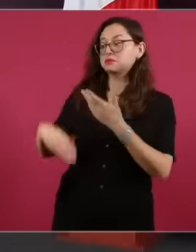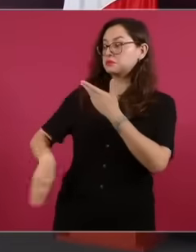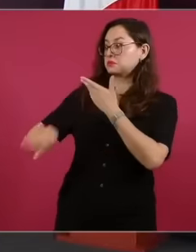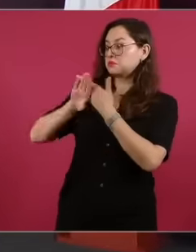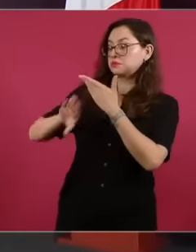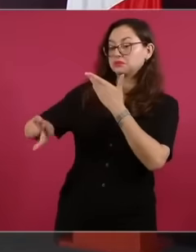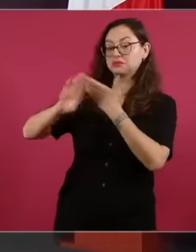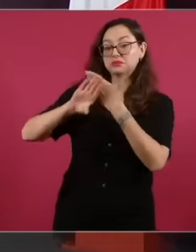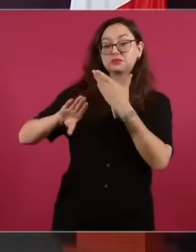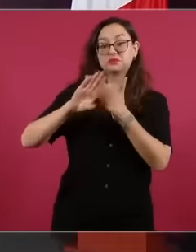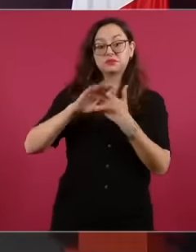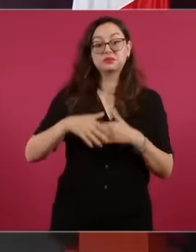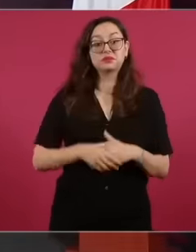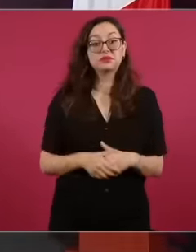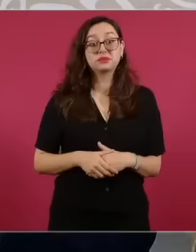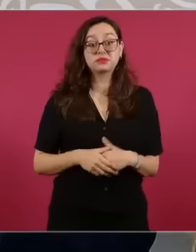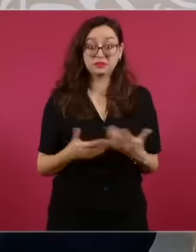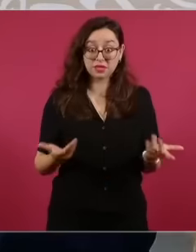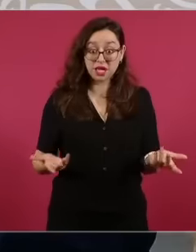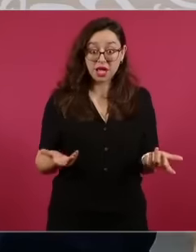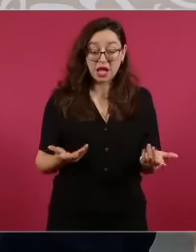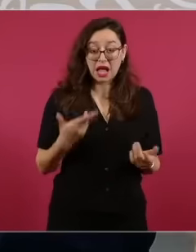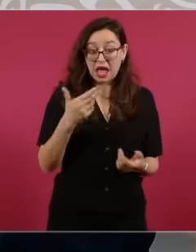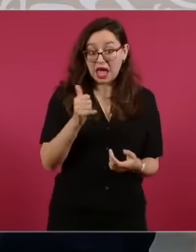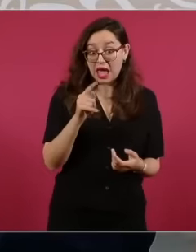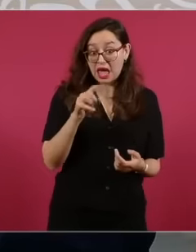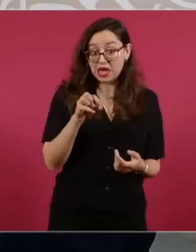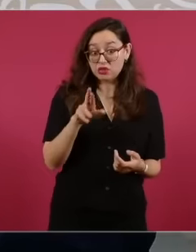Héctor Aguilar cam yes and